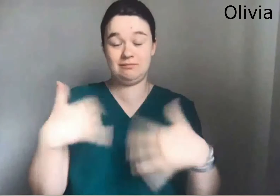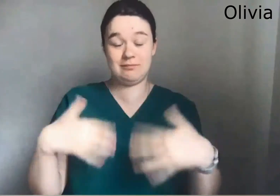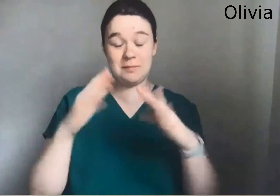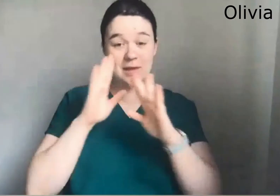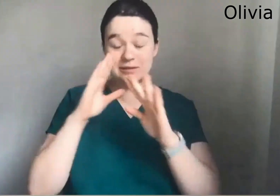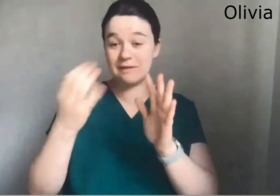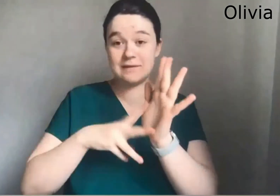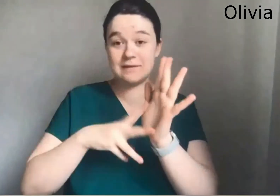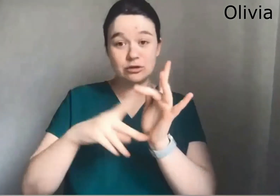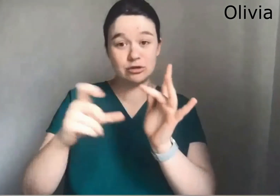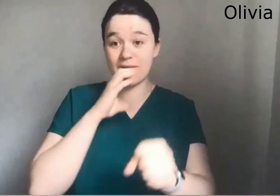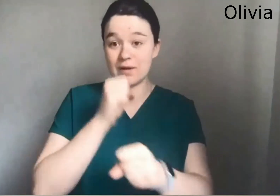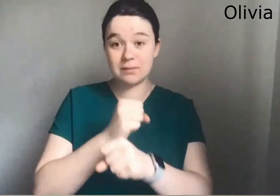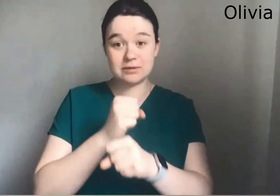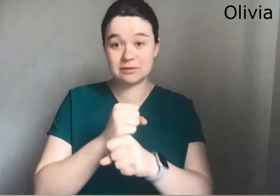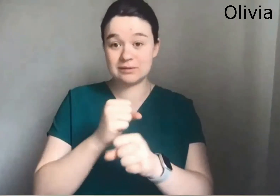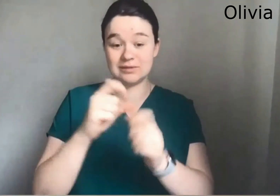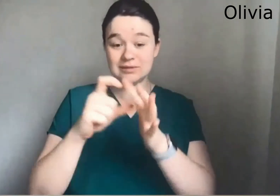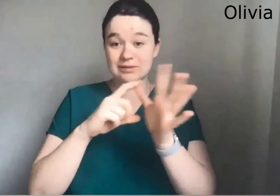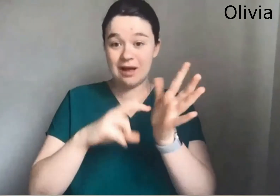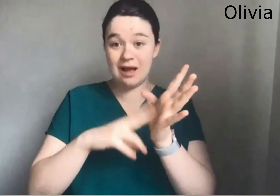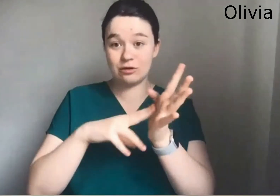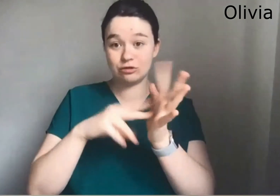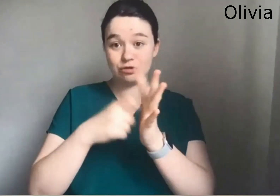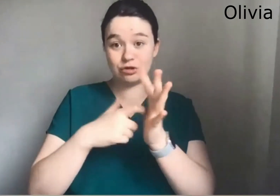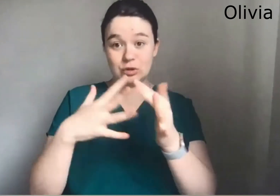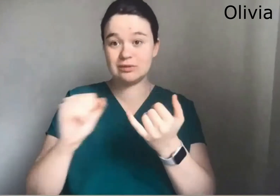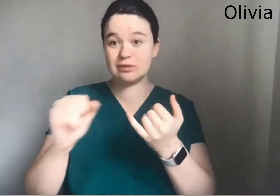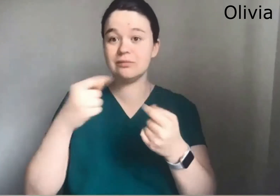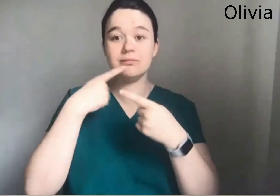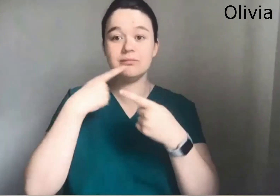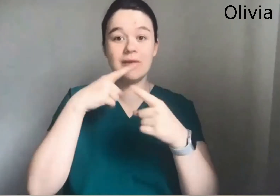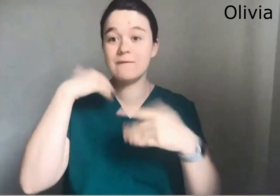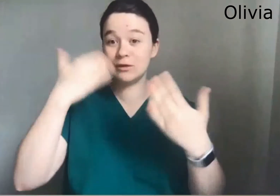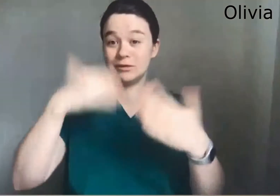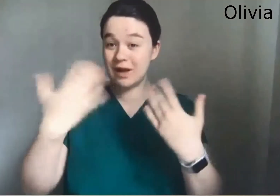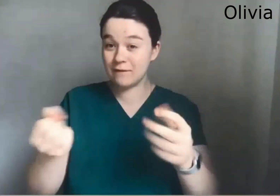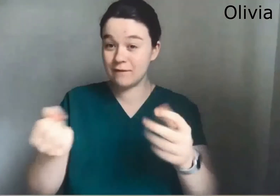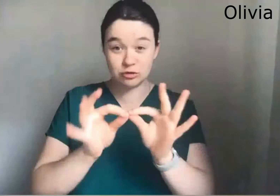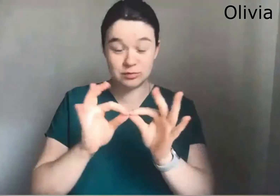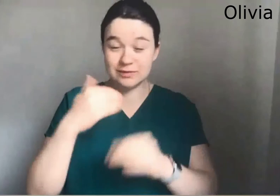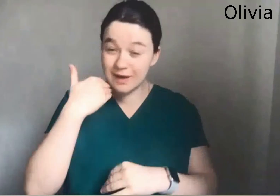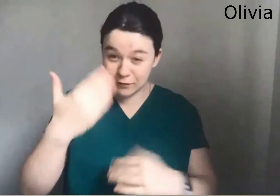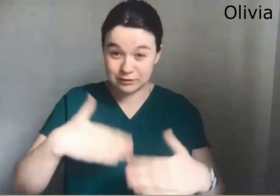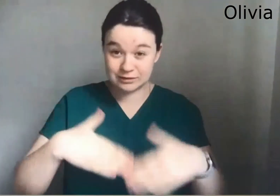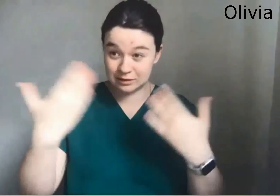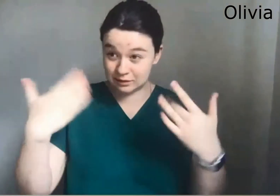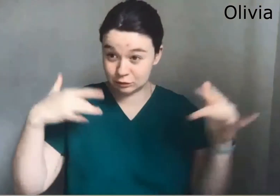Providing auslan interpreter is actually really important. I'm so appreciative of the victorian government and dan andrews